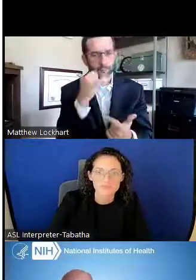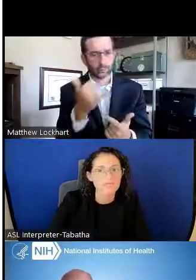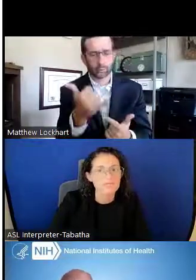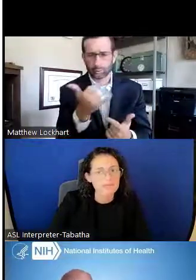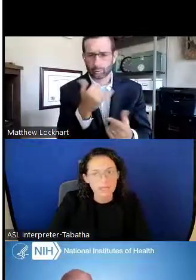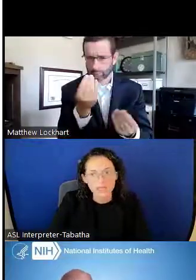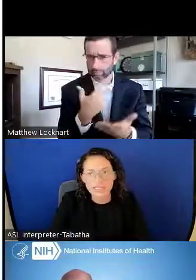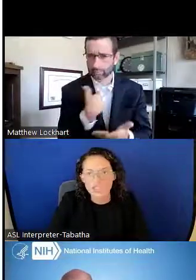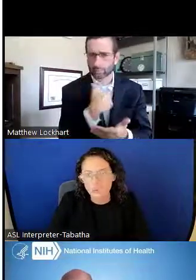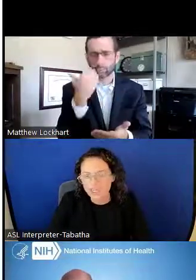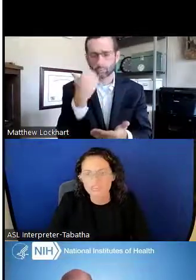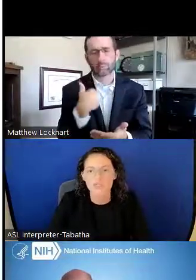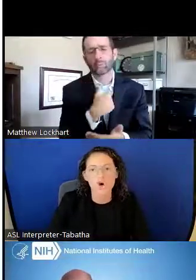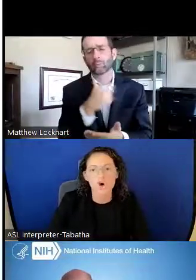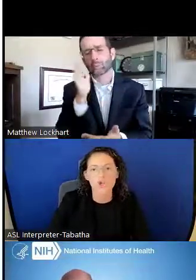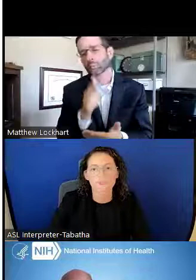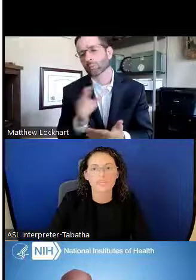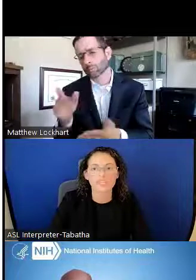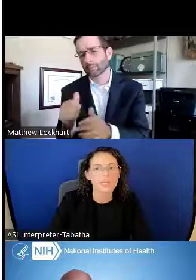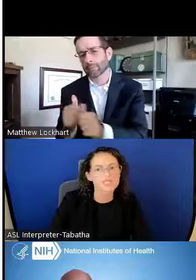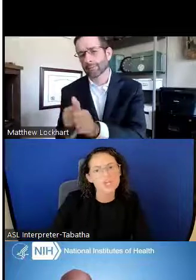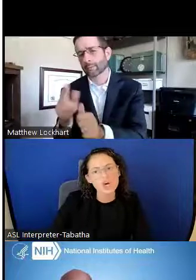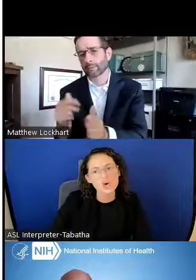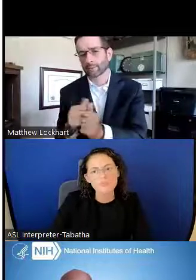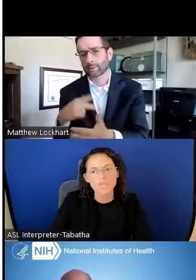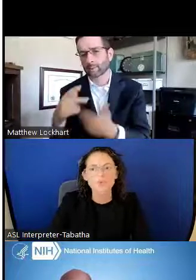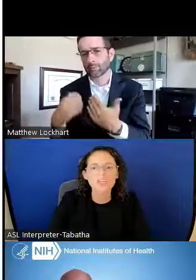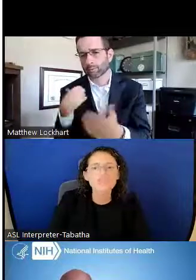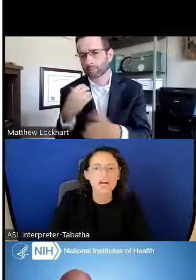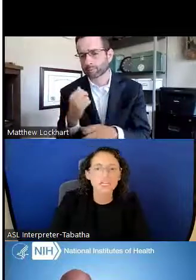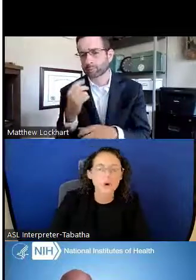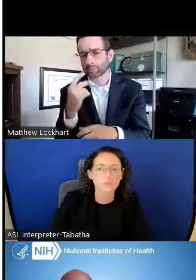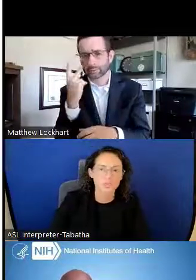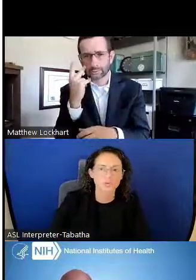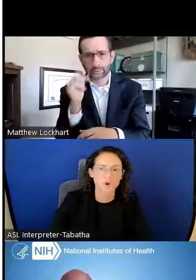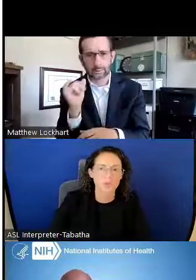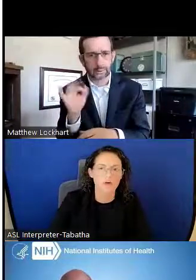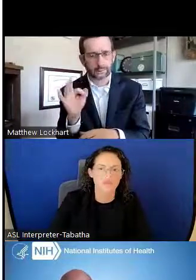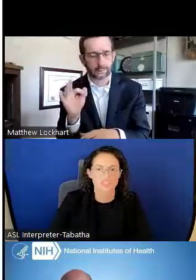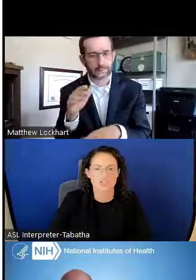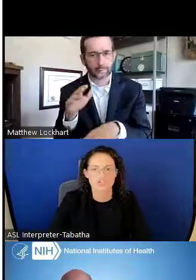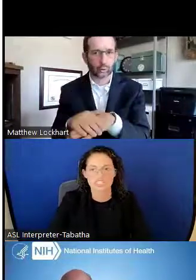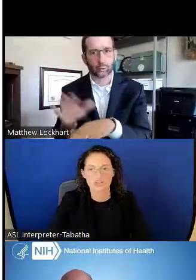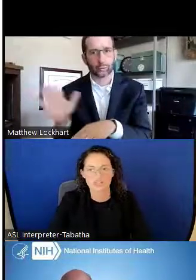You can email us or give us a call and let us know, and we can follow up with the program officers ourselves